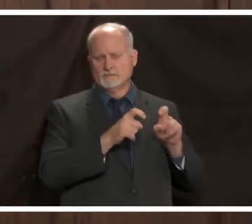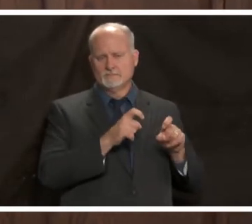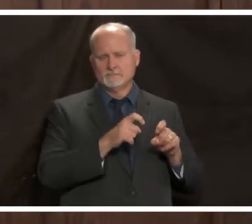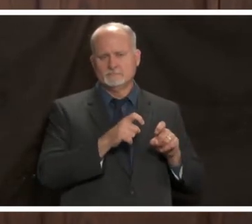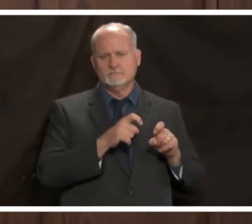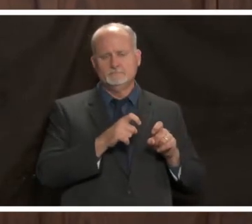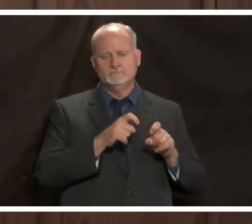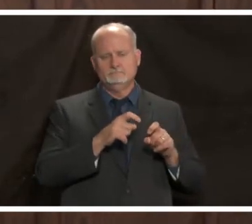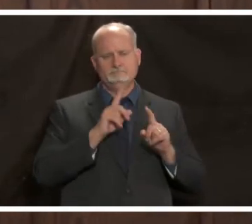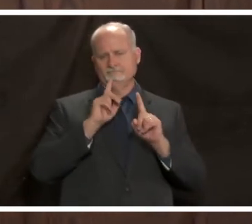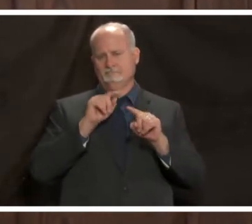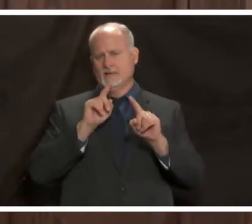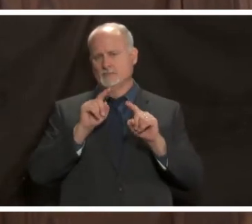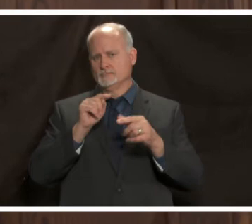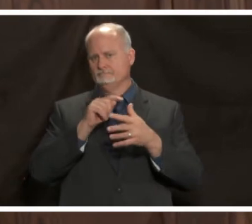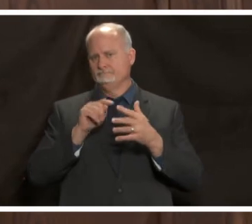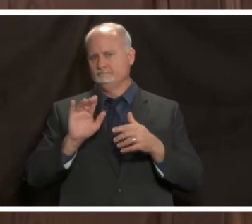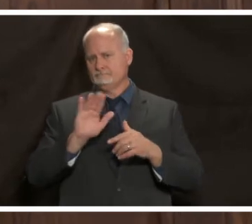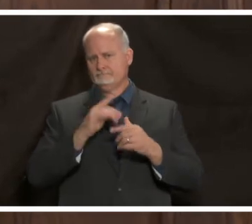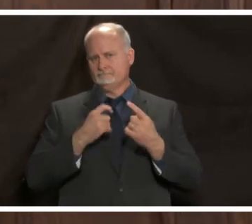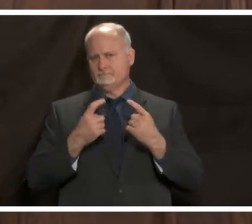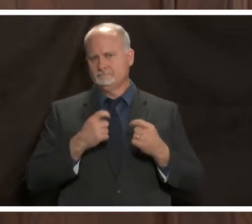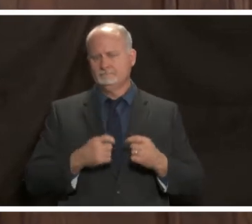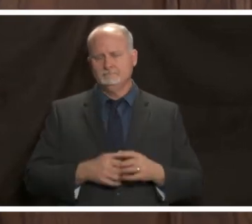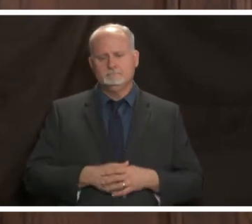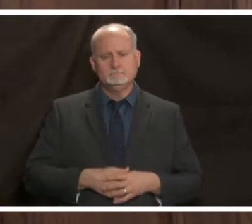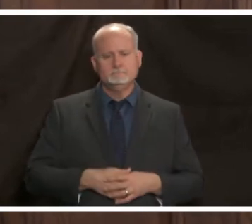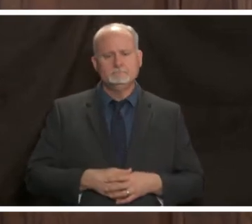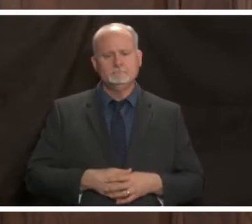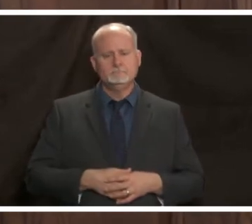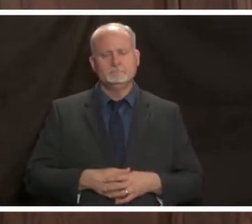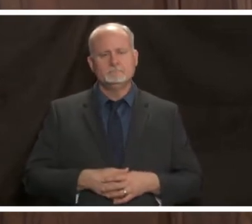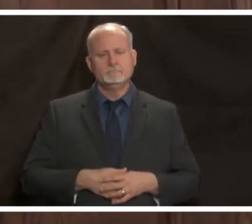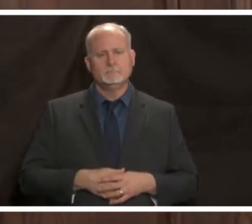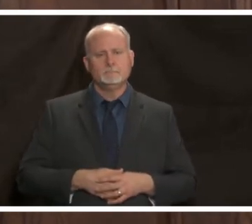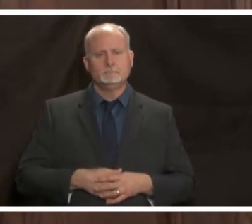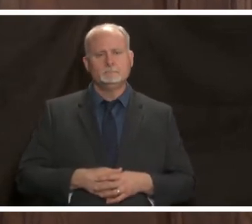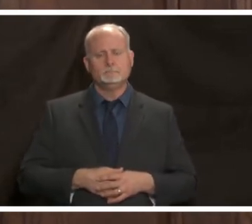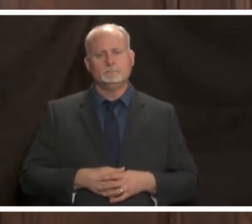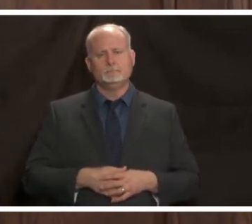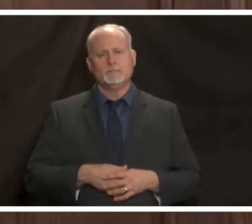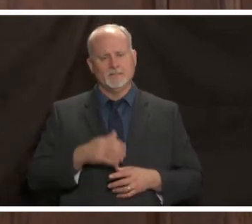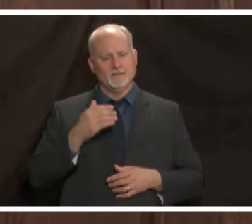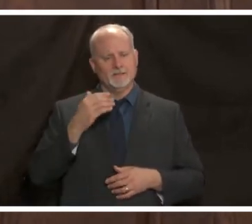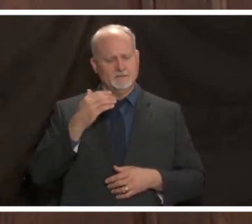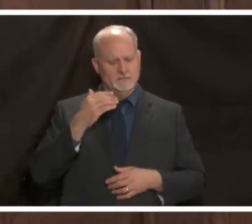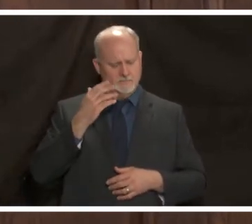more of the community-specific questions that some people have had um i know there was one up earlier